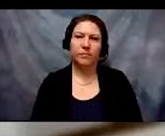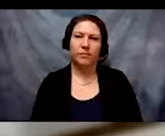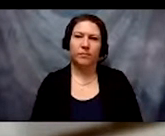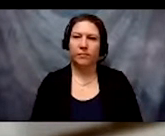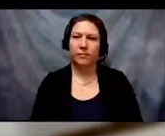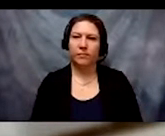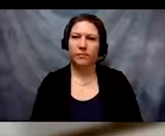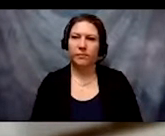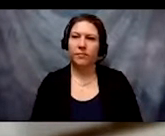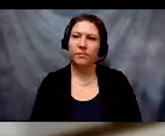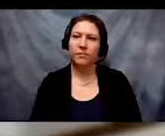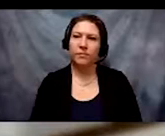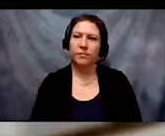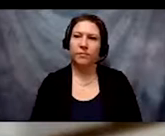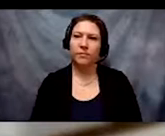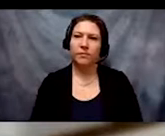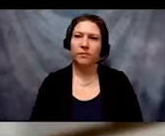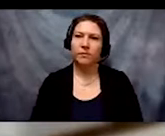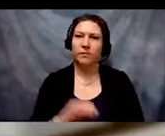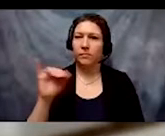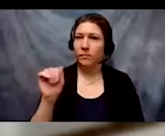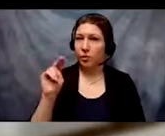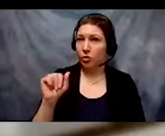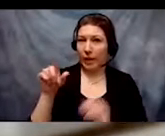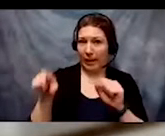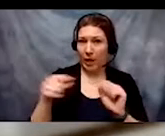Jana, is it letting you copy and paste?